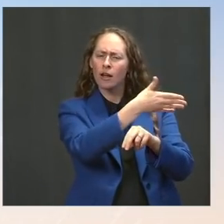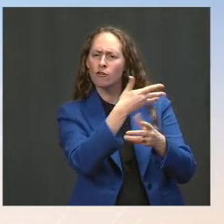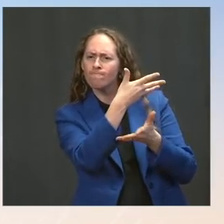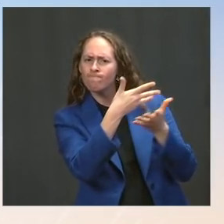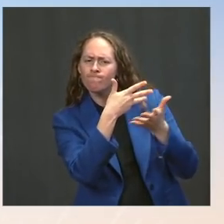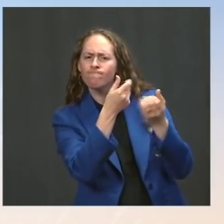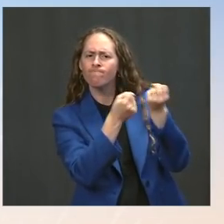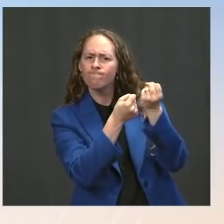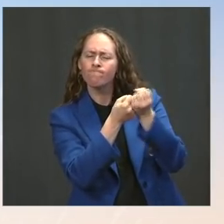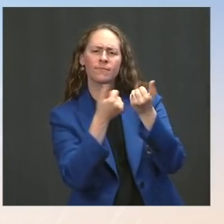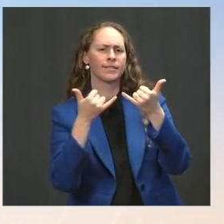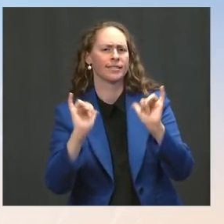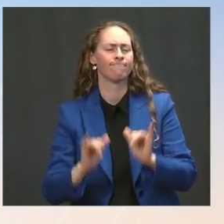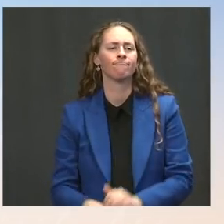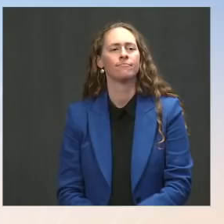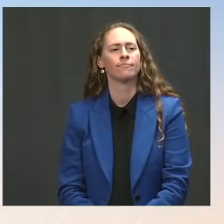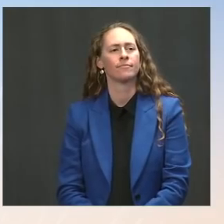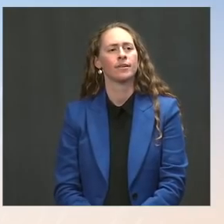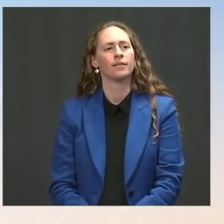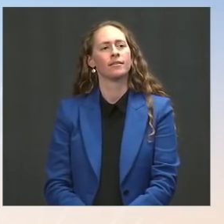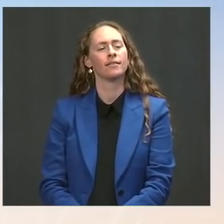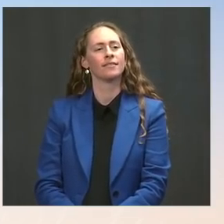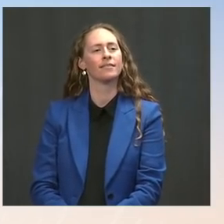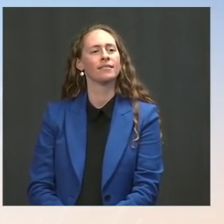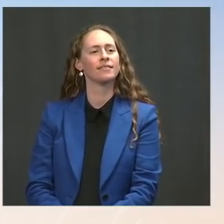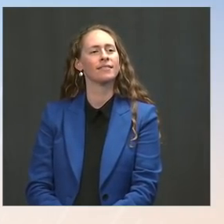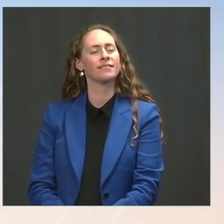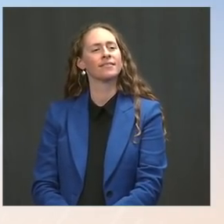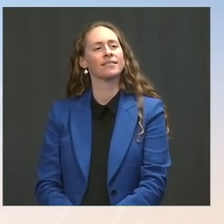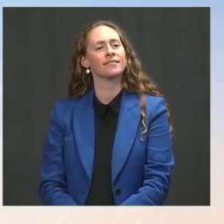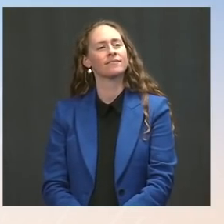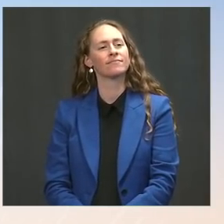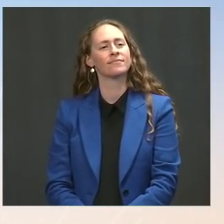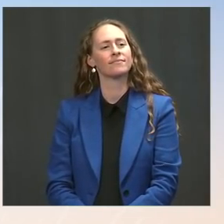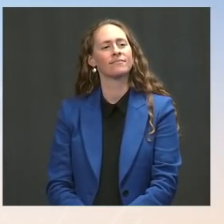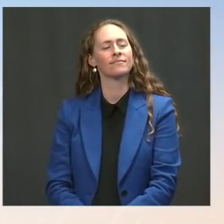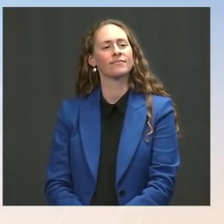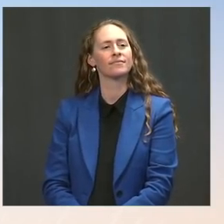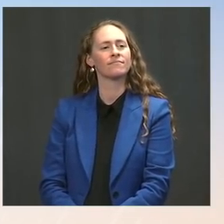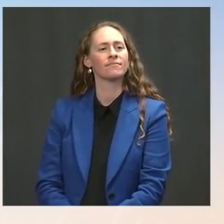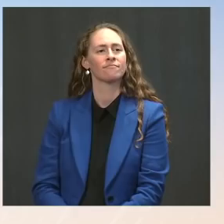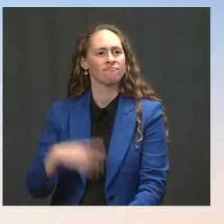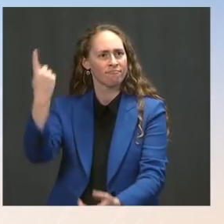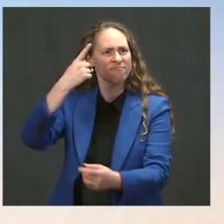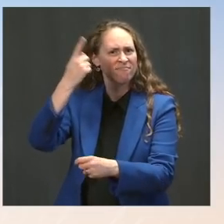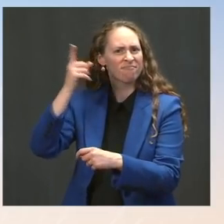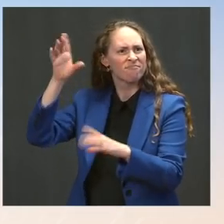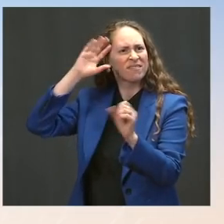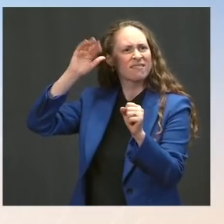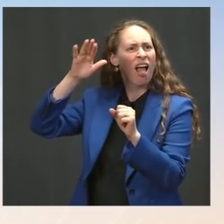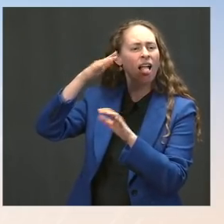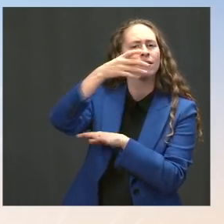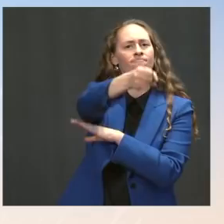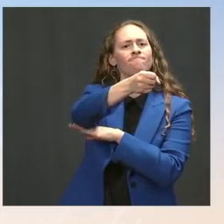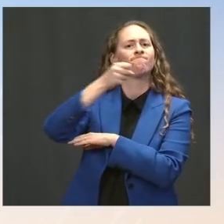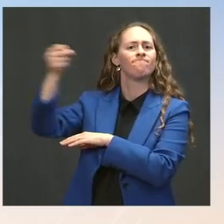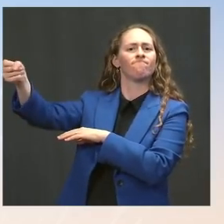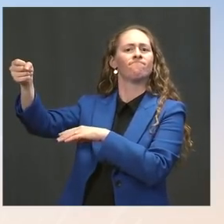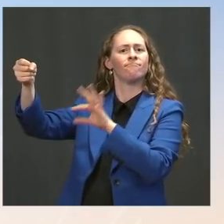The Press: Jen, why has the President not nominated someone for FDA Commissioner yet? Ms. Psaki: He's certainly eager to nominate someone.